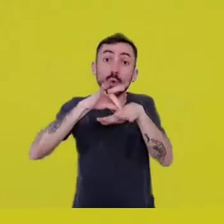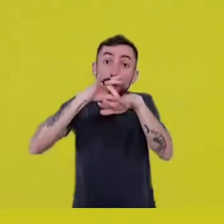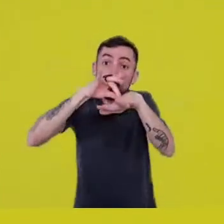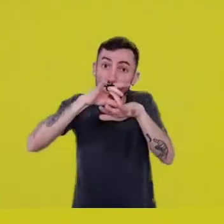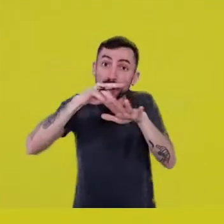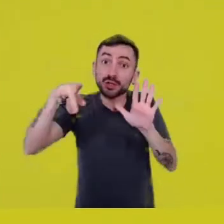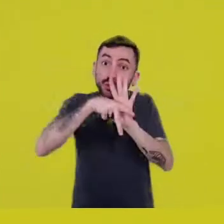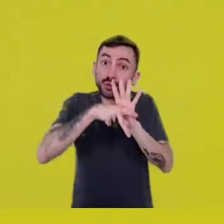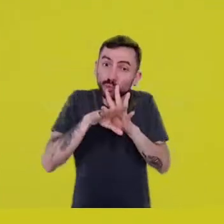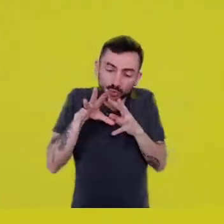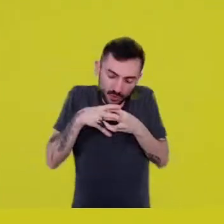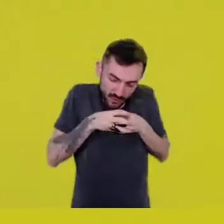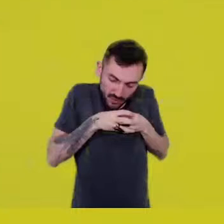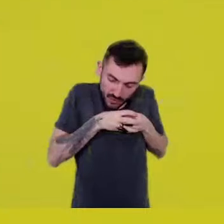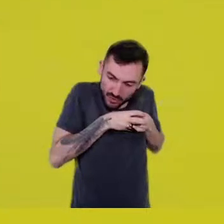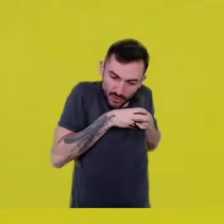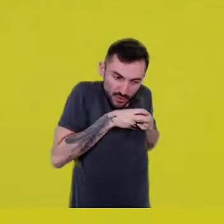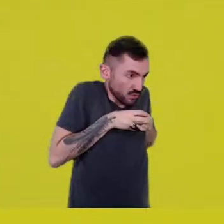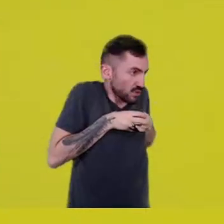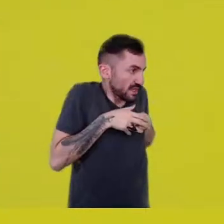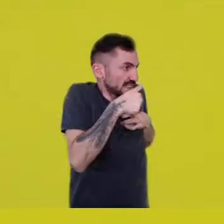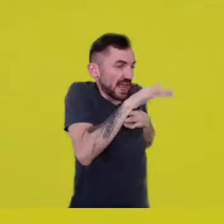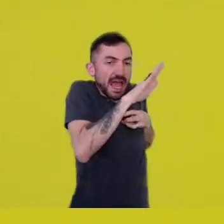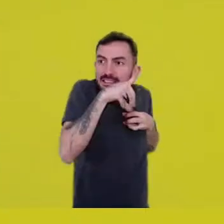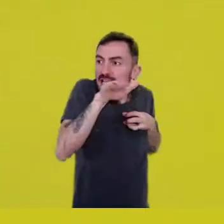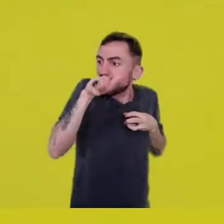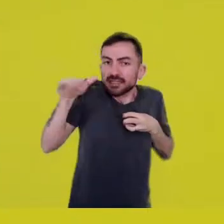And now, humans are literally confined.